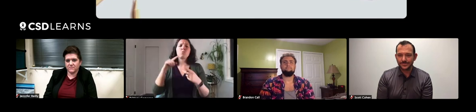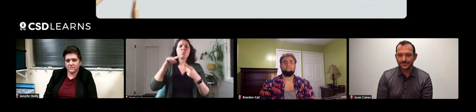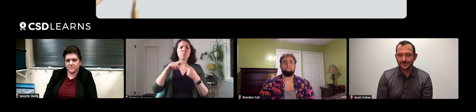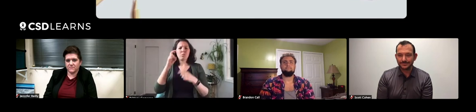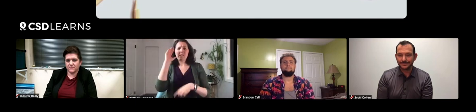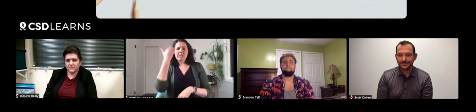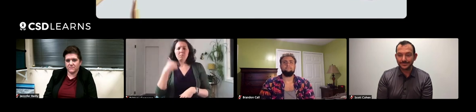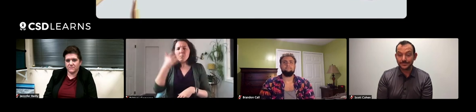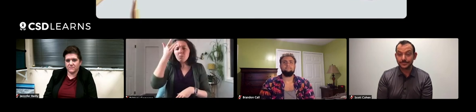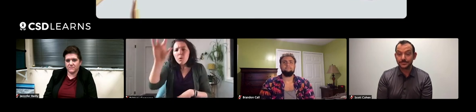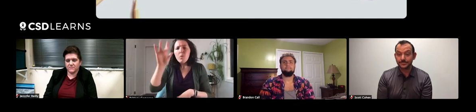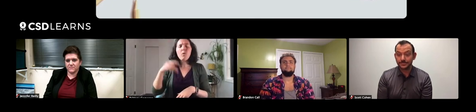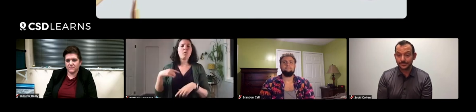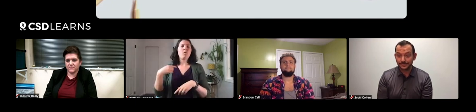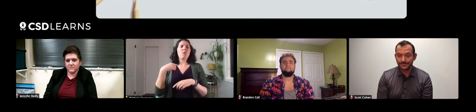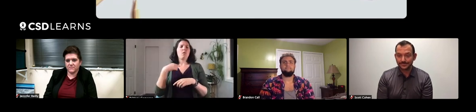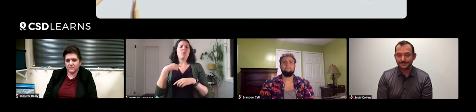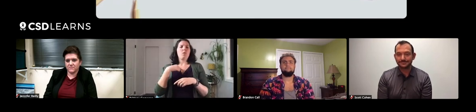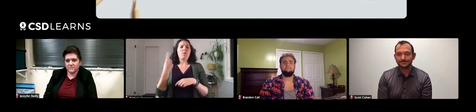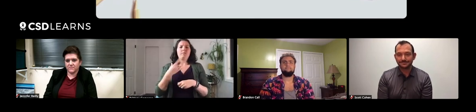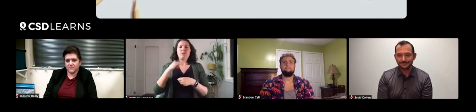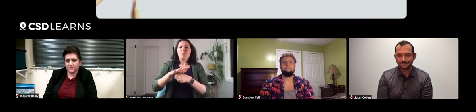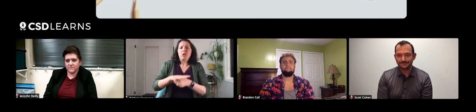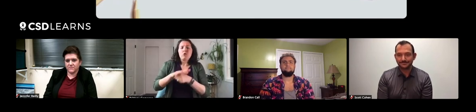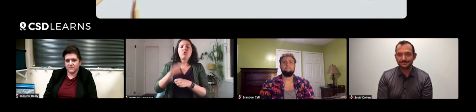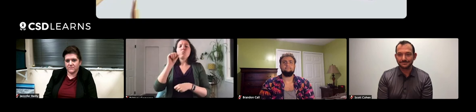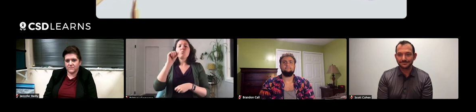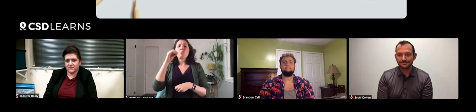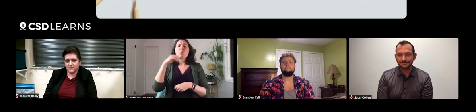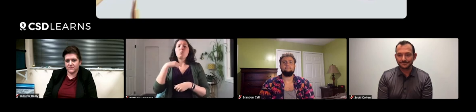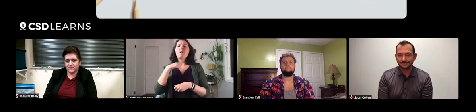and to appear to be smart. I always had that pressure on me.